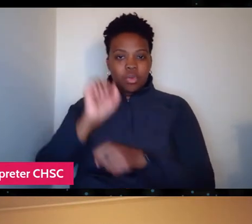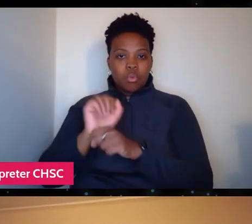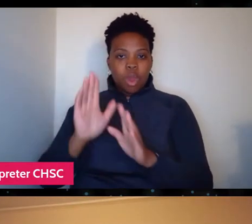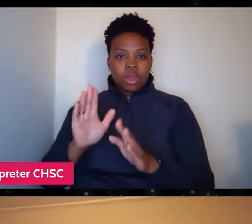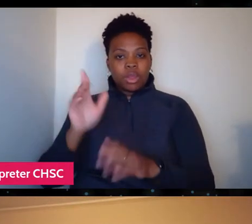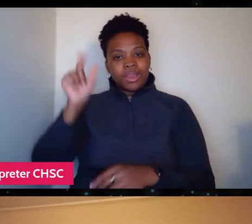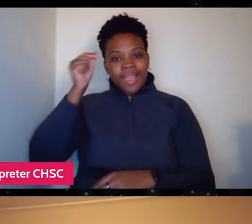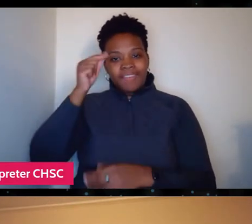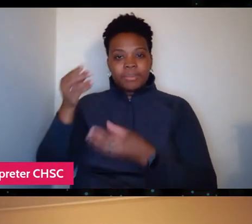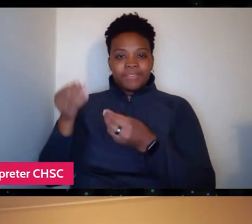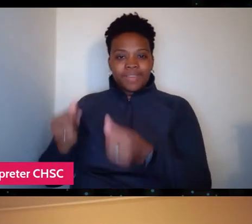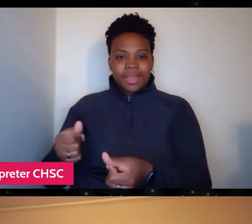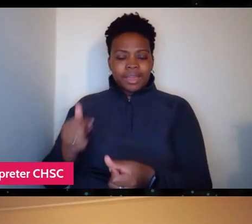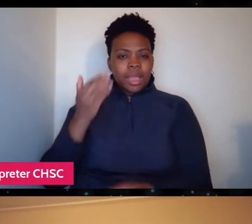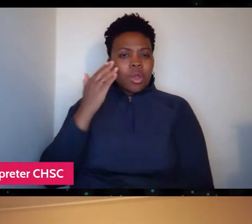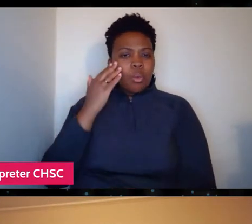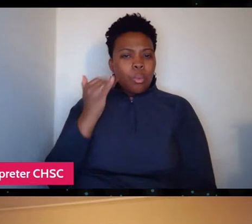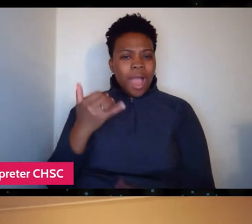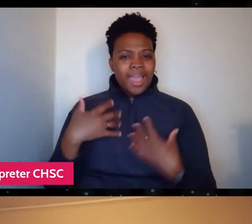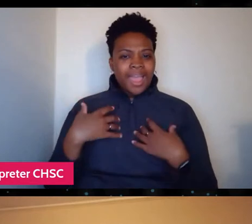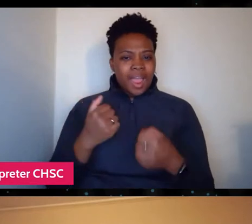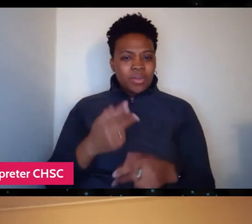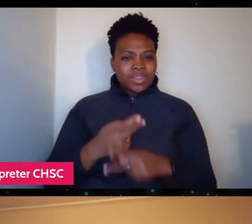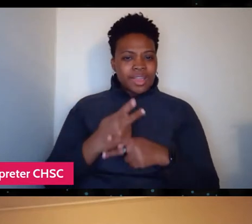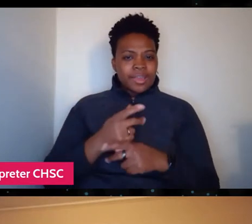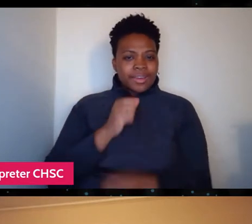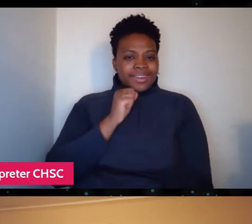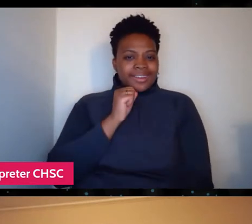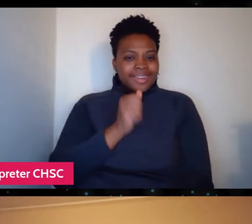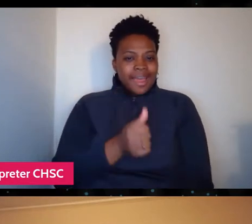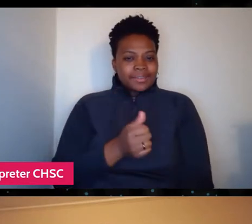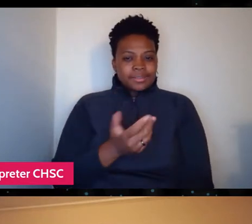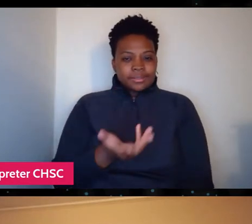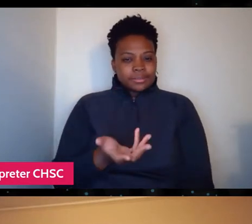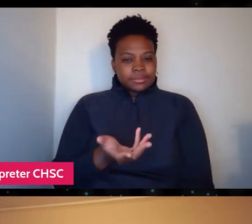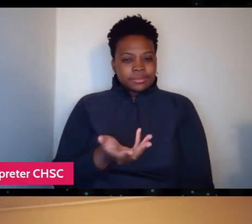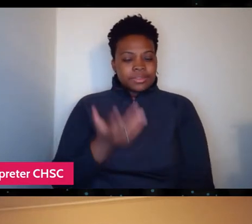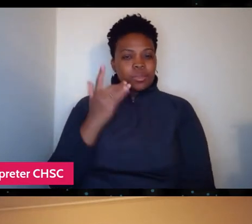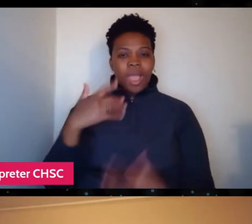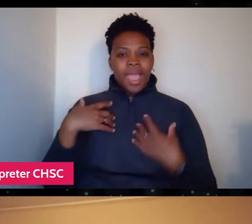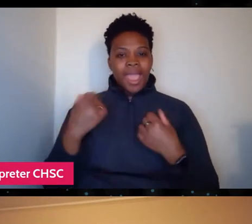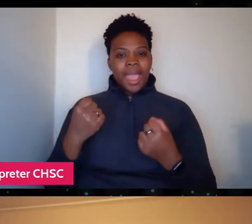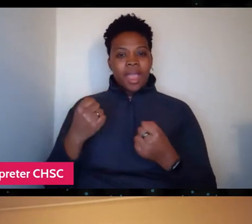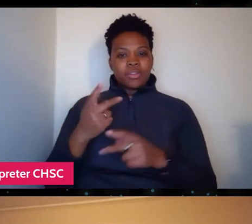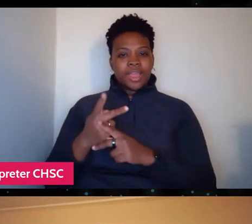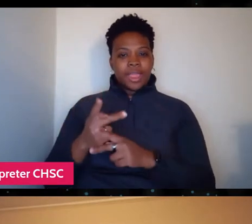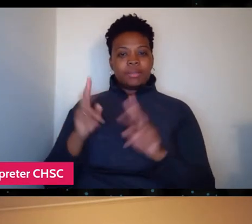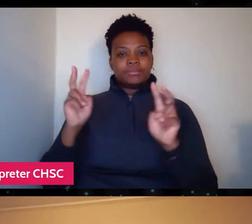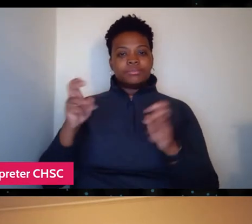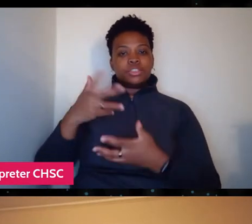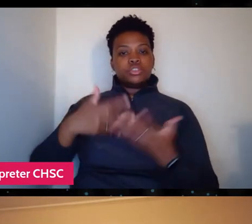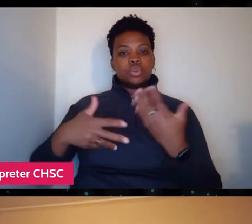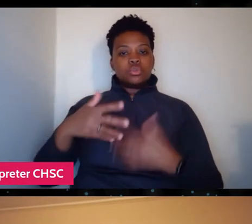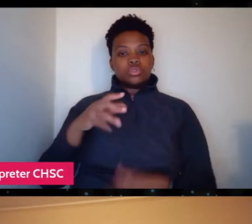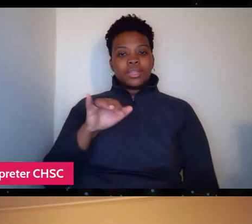So why is healthcare not, you know, why is healthcare suddenly socialism when that becomes government funded?